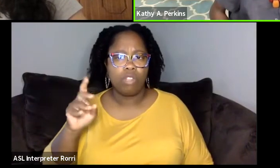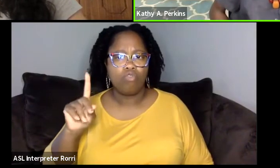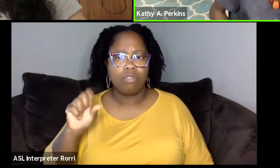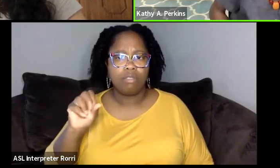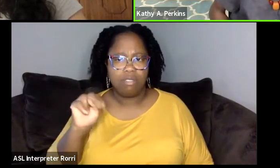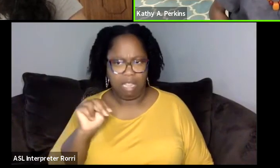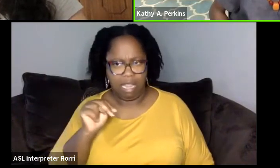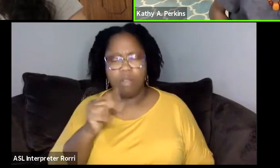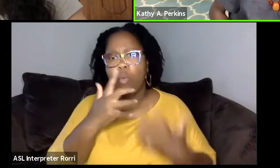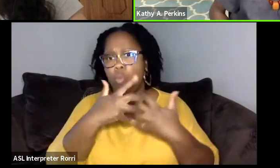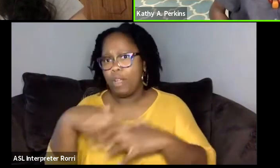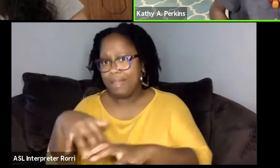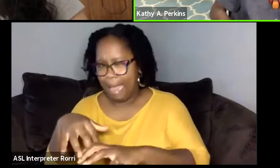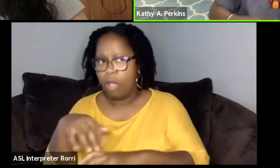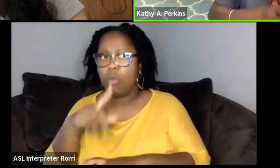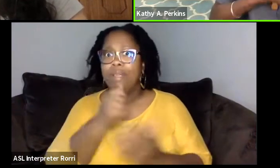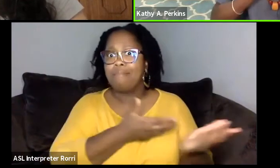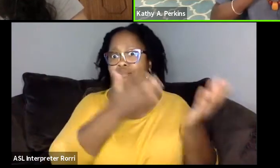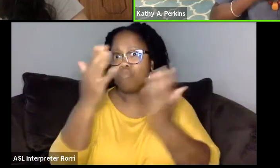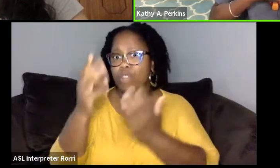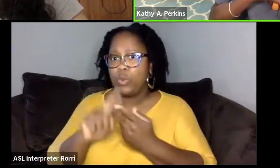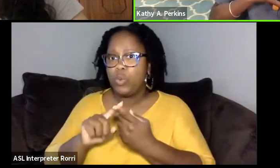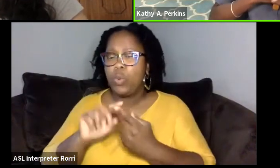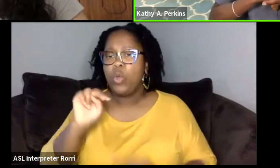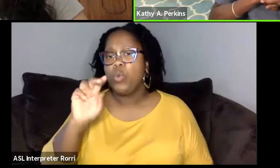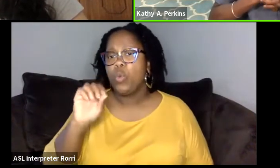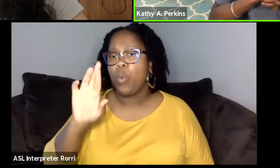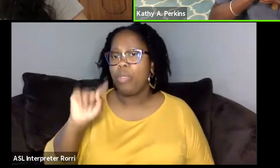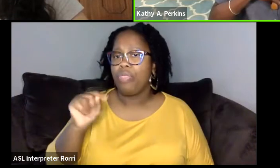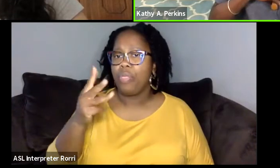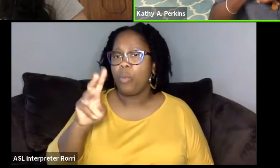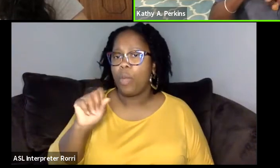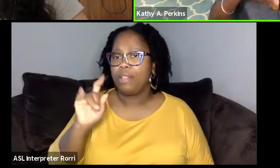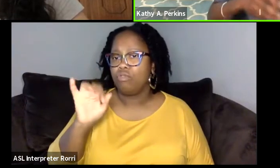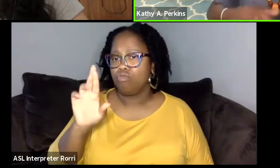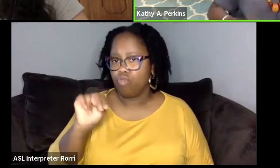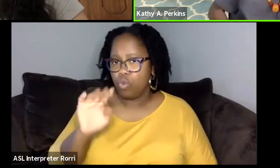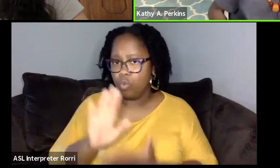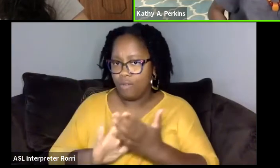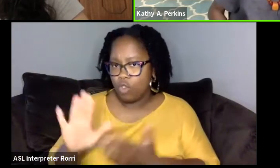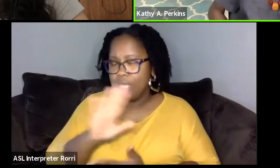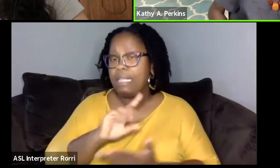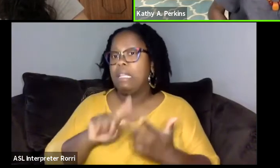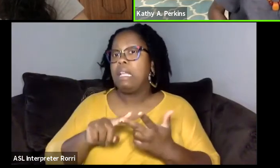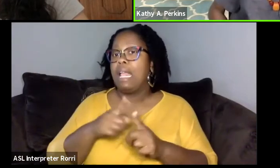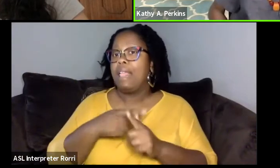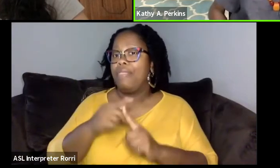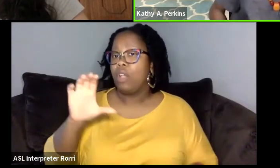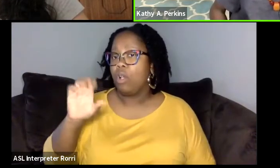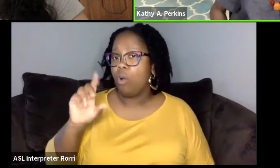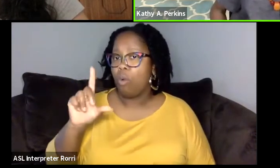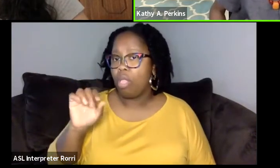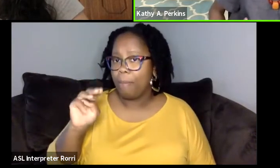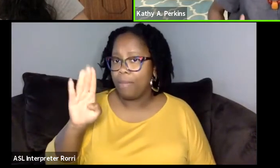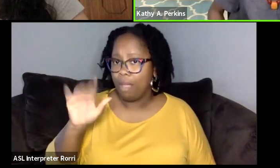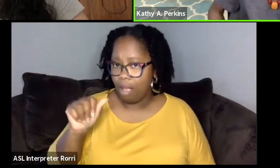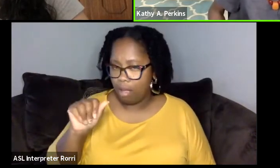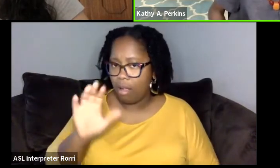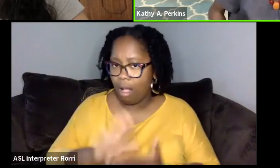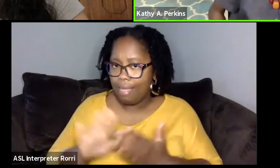And then there was Columbia College, some of the women were there. And then I have a sister who teaches out in California, a women's studies program.